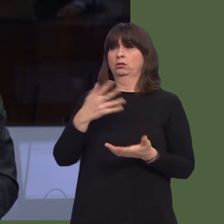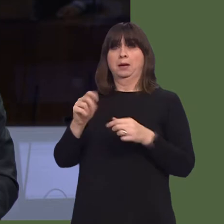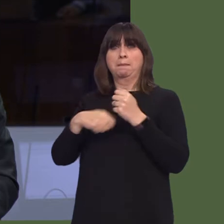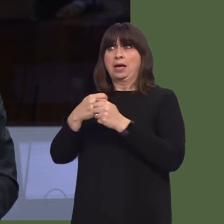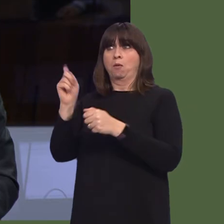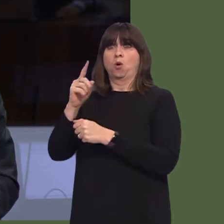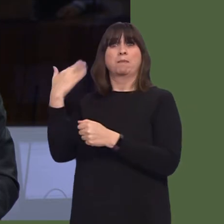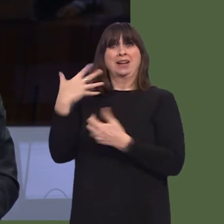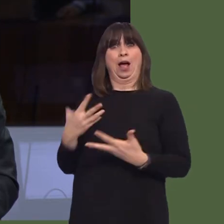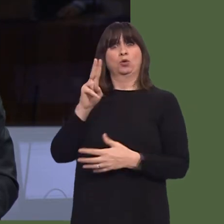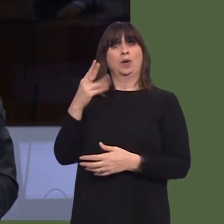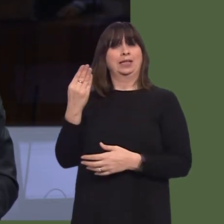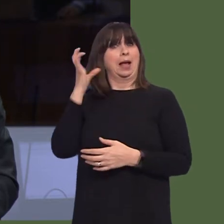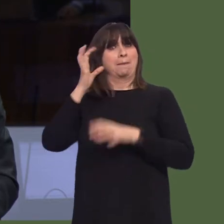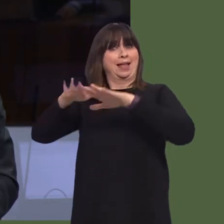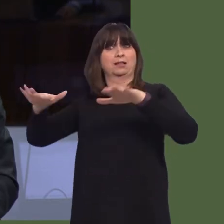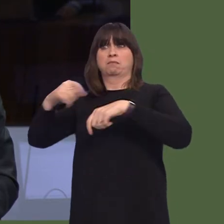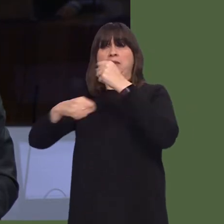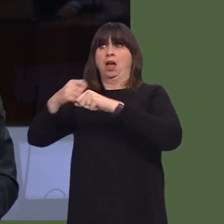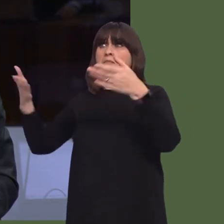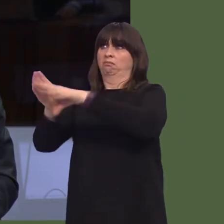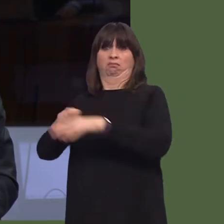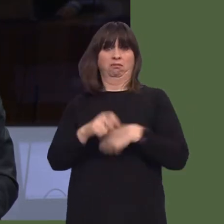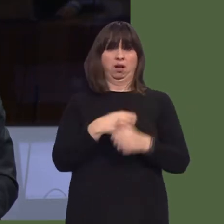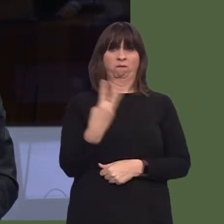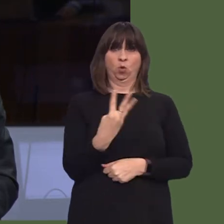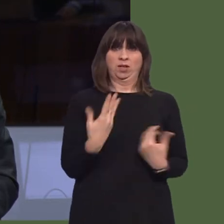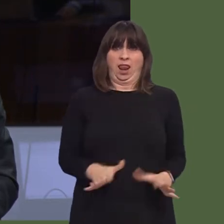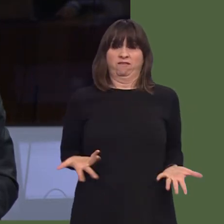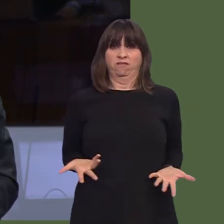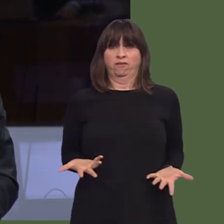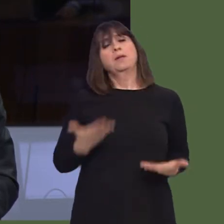more companies listed on the London stock exchange, listed on the alternative investment